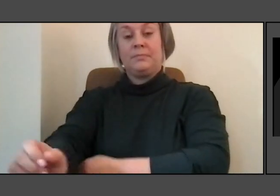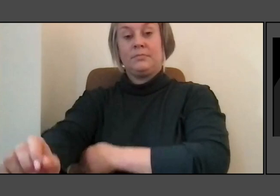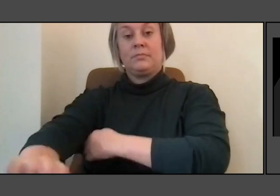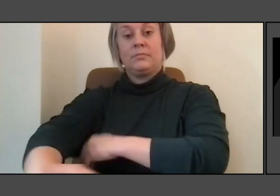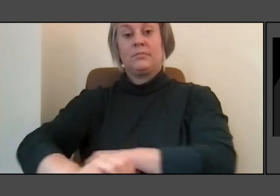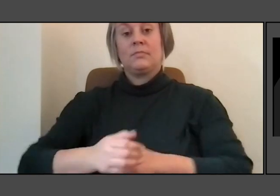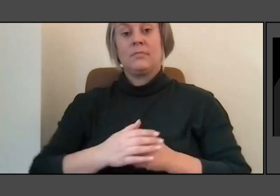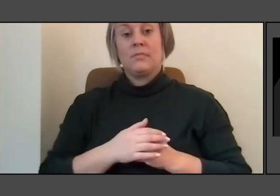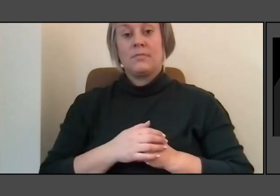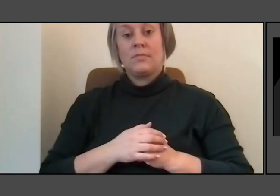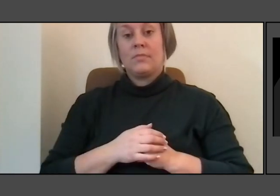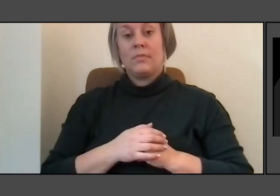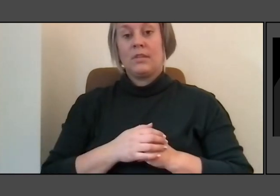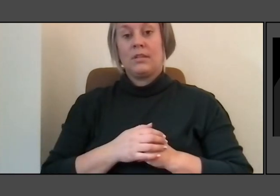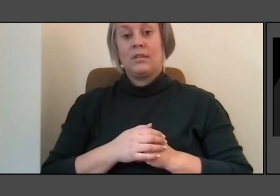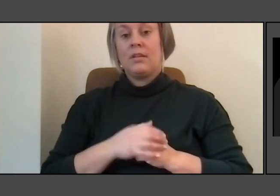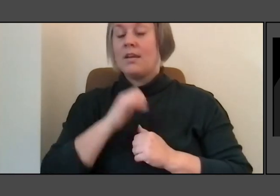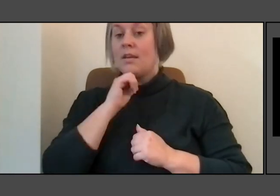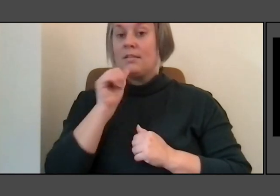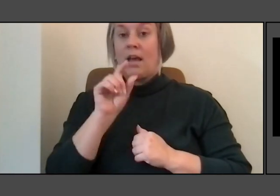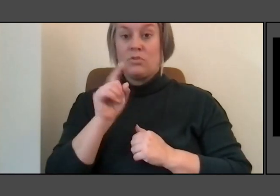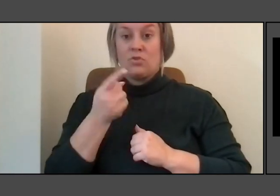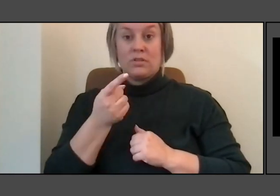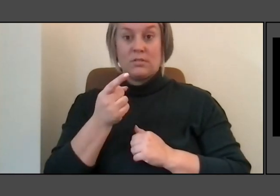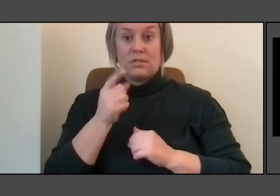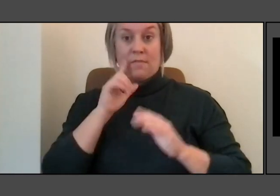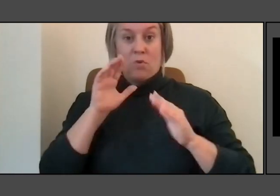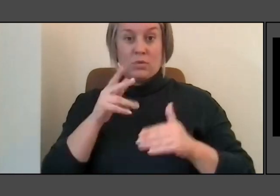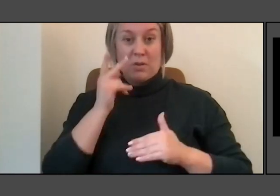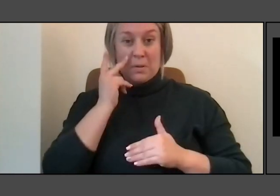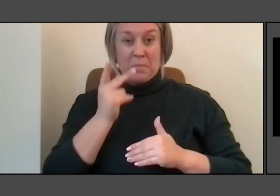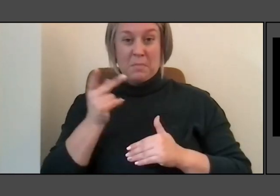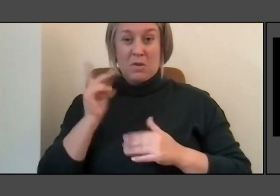a memorial about deaths so much as you know,